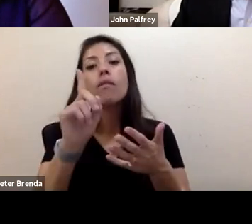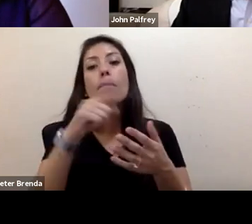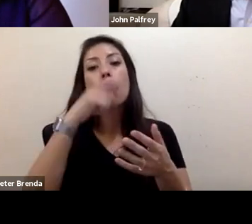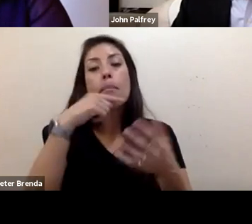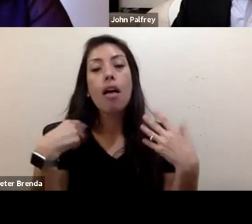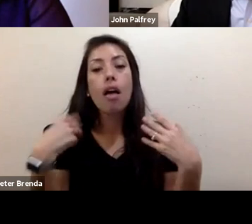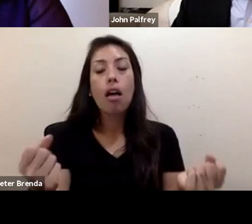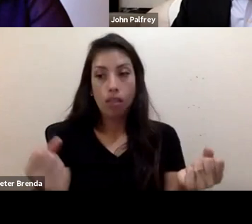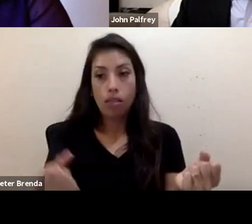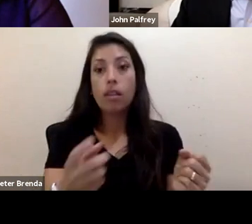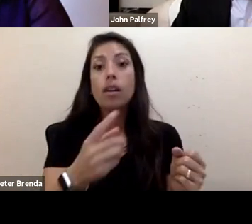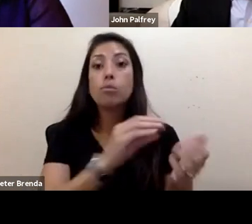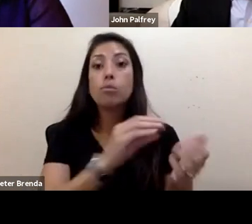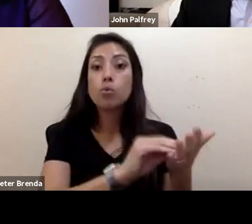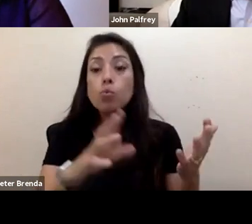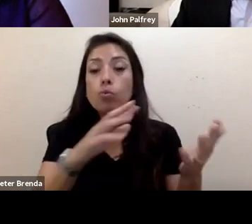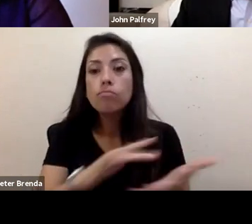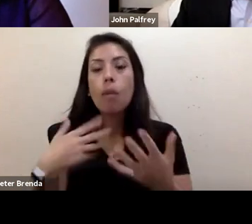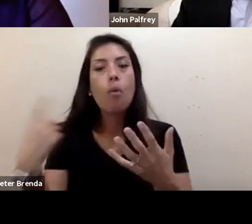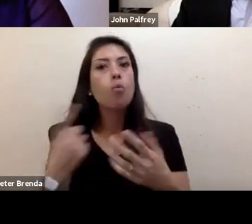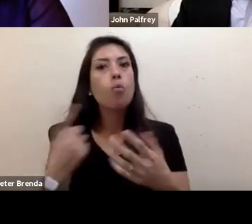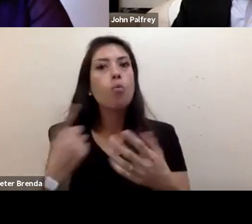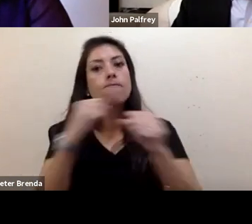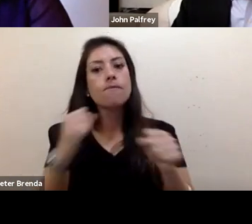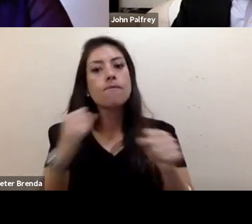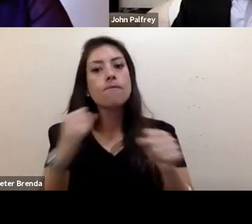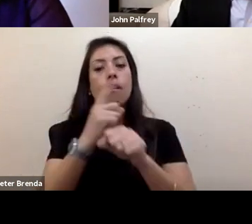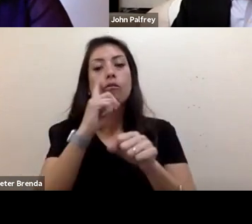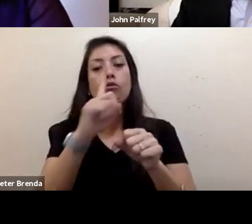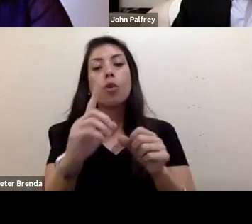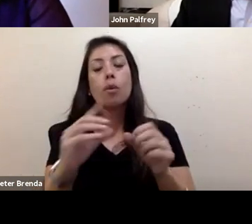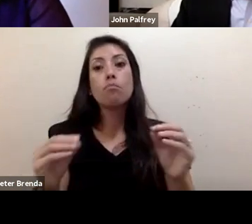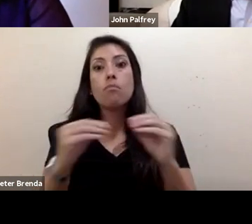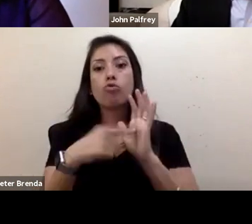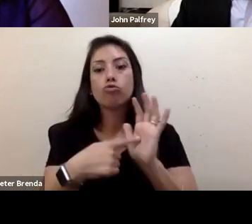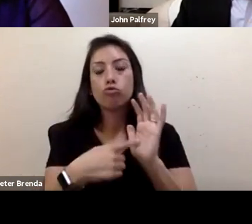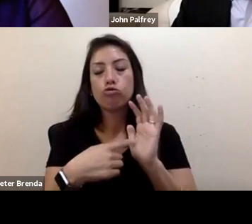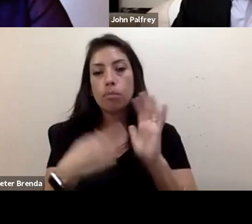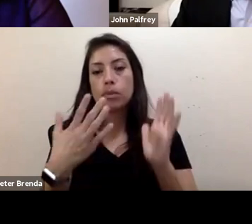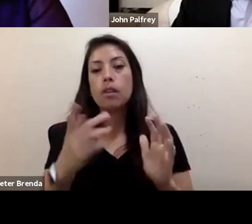I'm always fighting for more representation between the intersection of climate and disability justice.